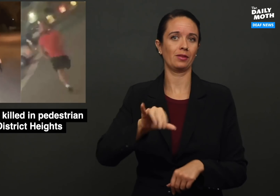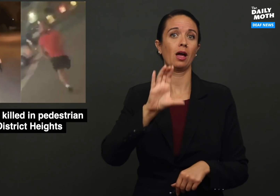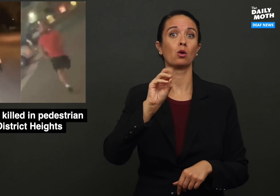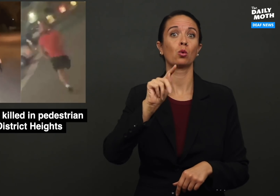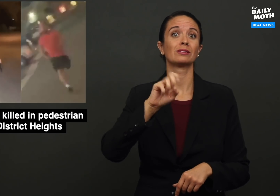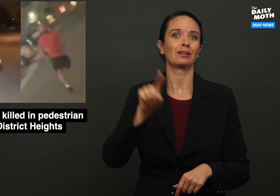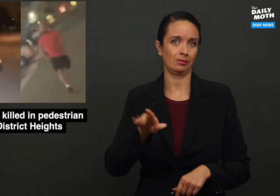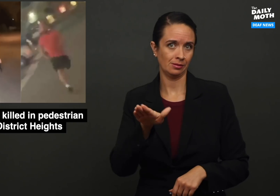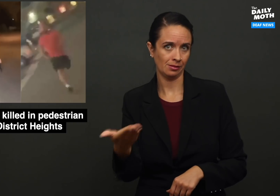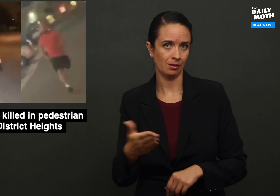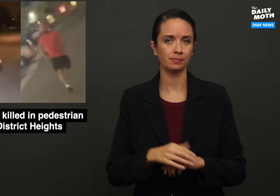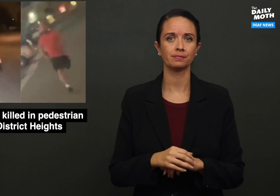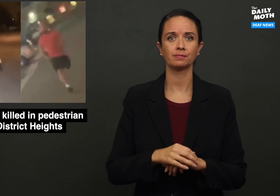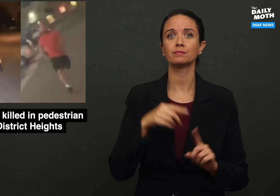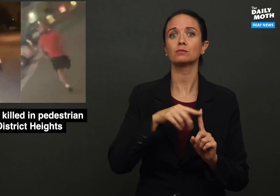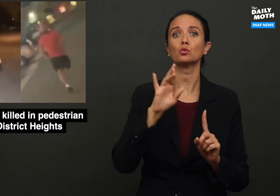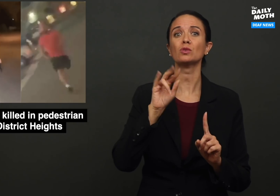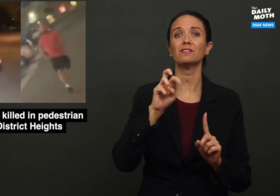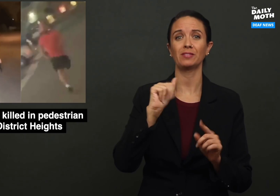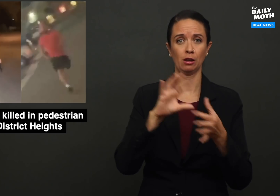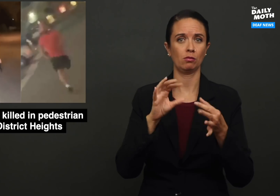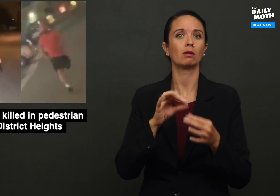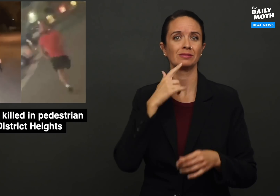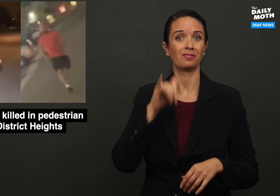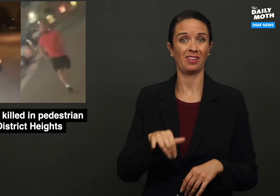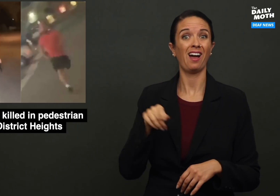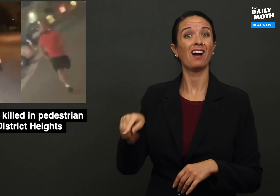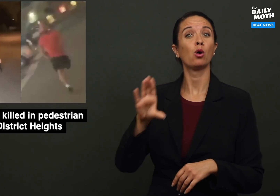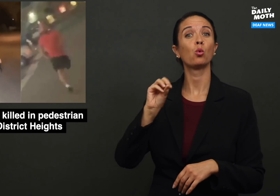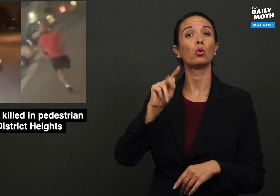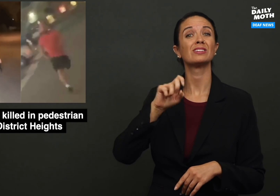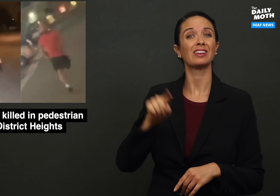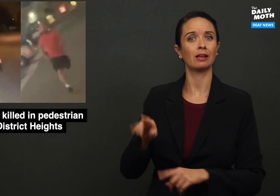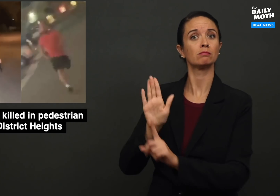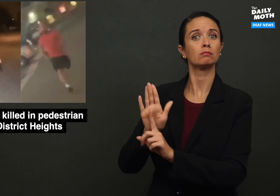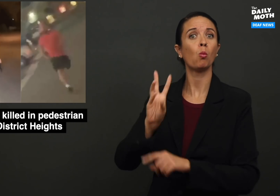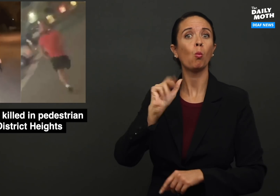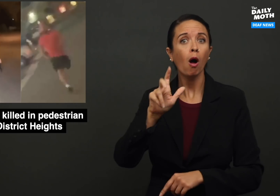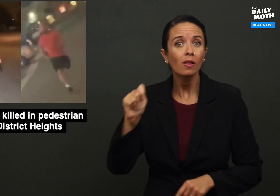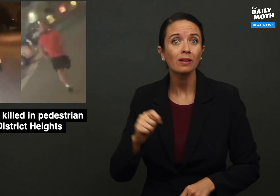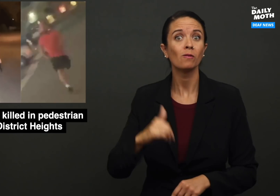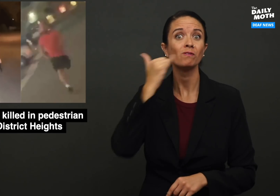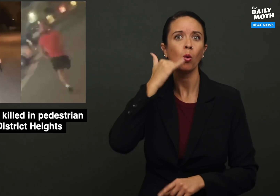that Cortez died. She also mentioned that his wallet and phone were